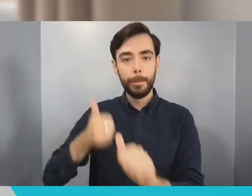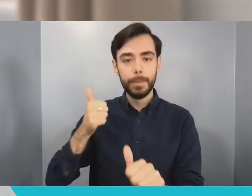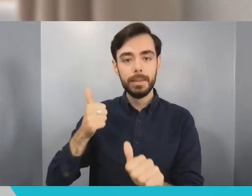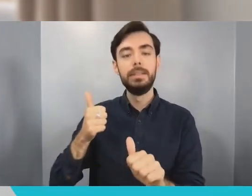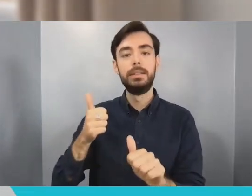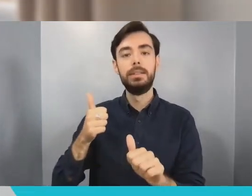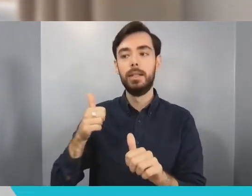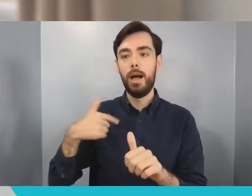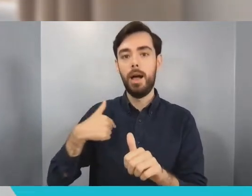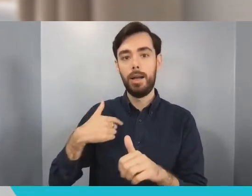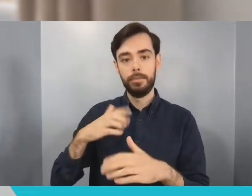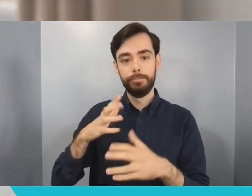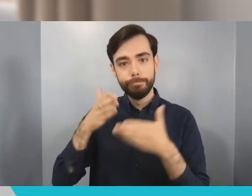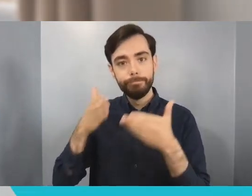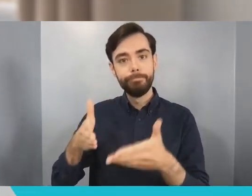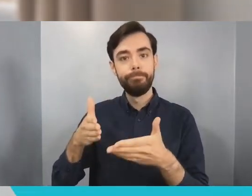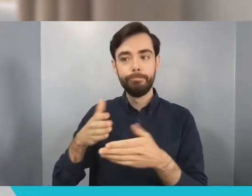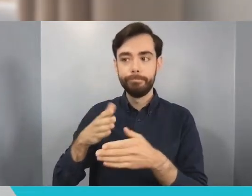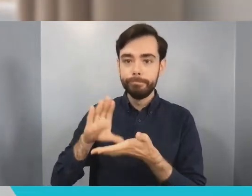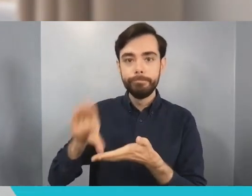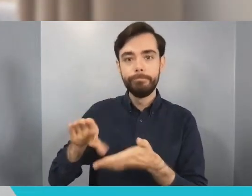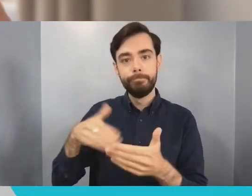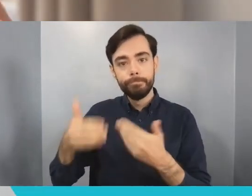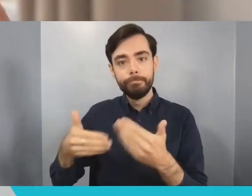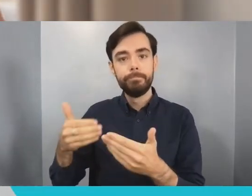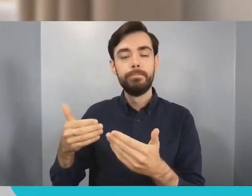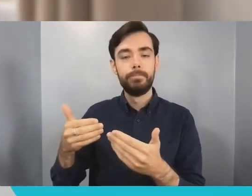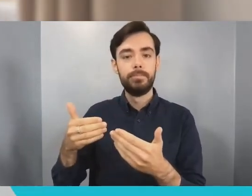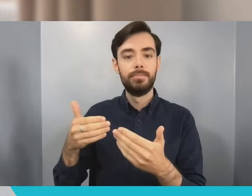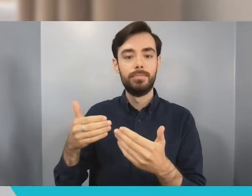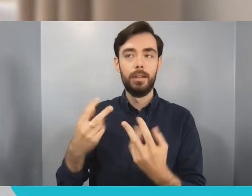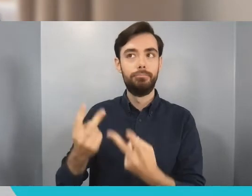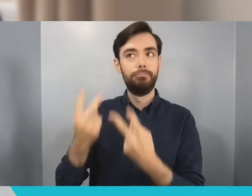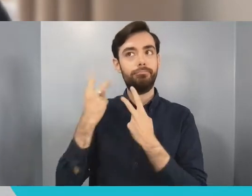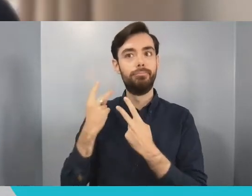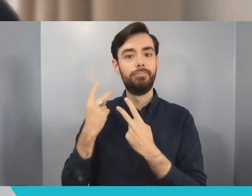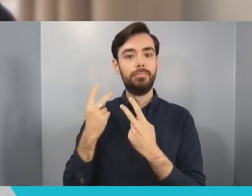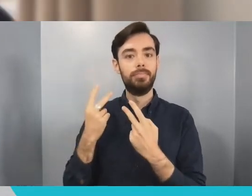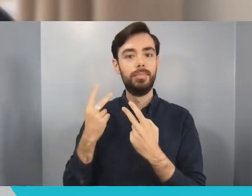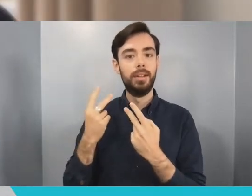in, in many regards at this point I would say makes me a brave choice to be the person coming